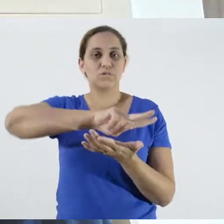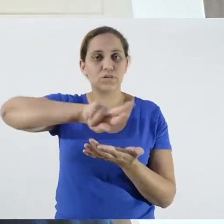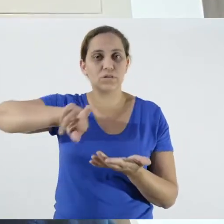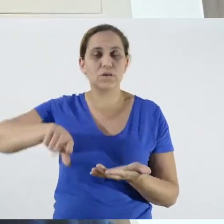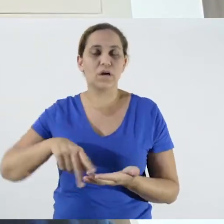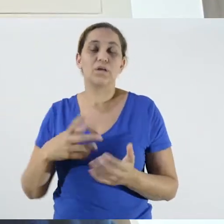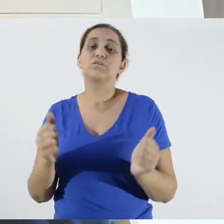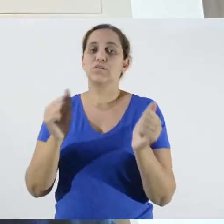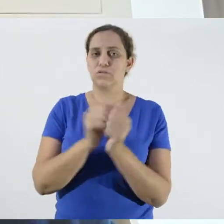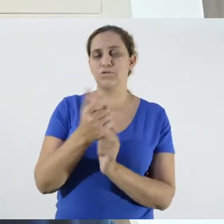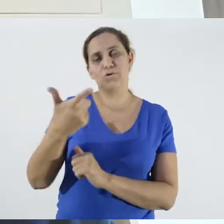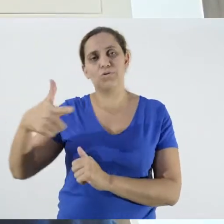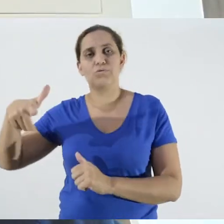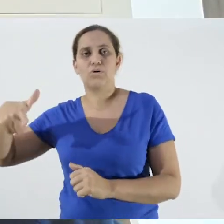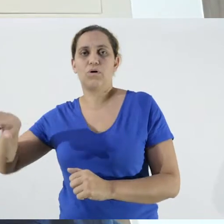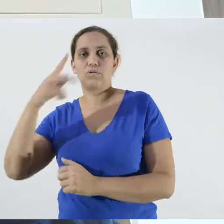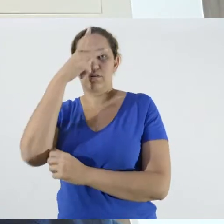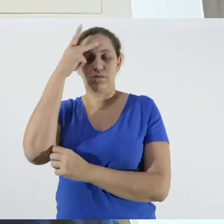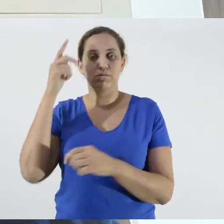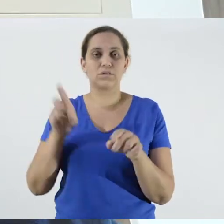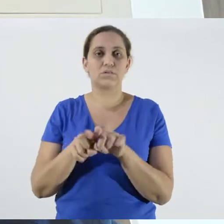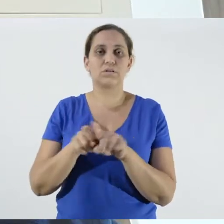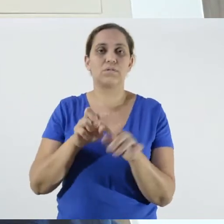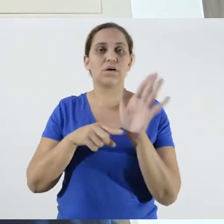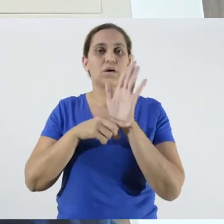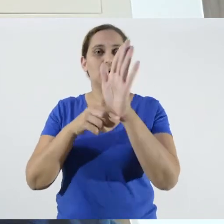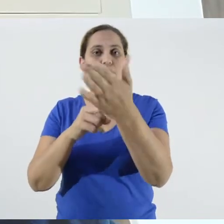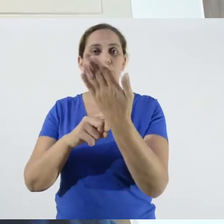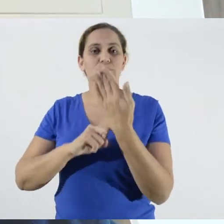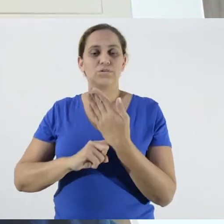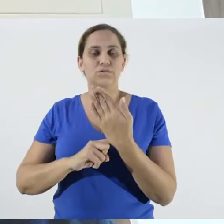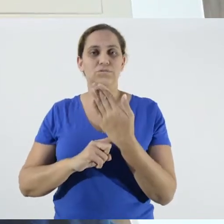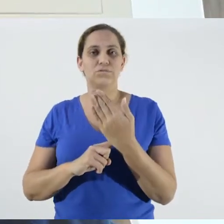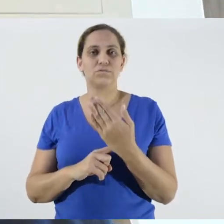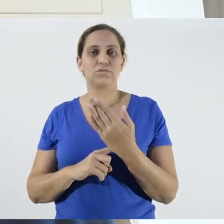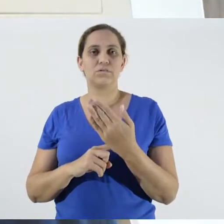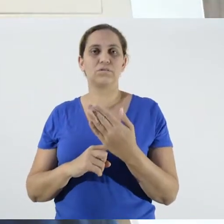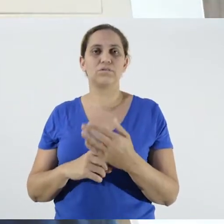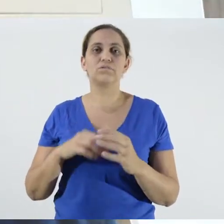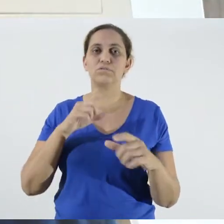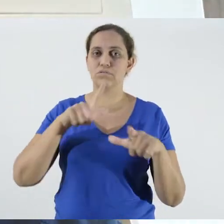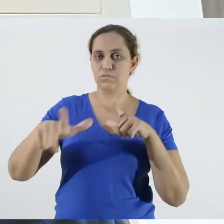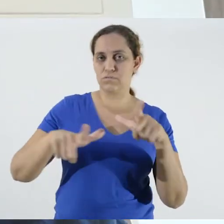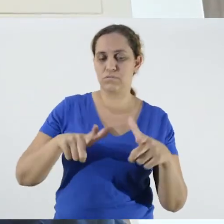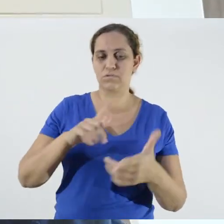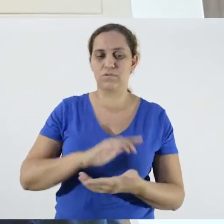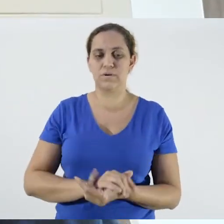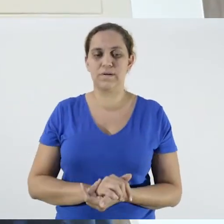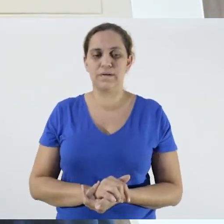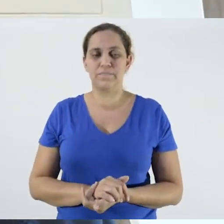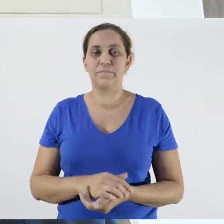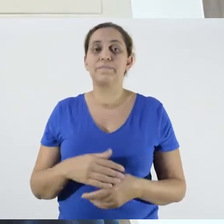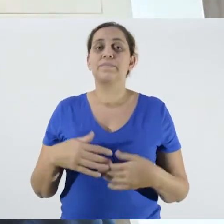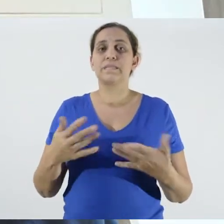too, people who are helping us and collaborating with our work. The manual for